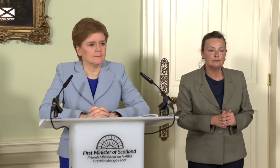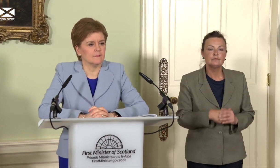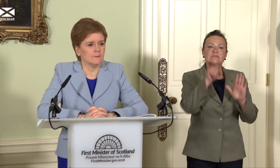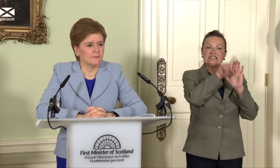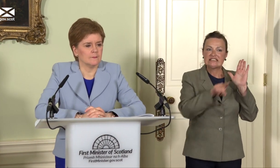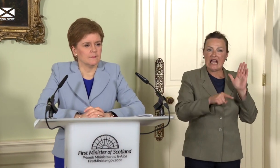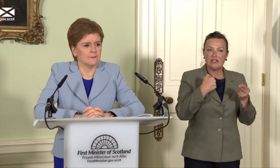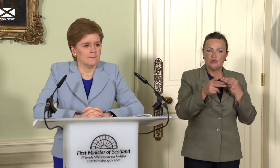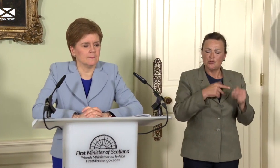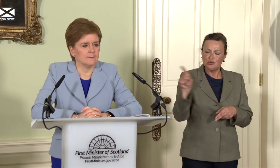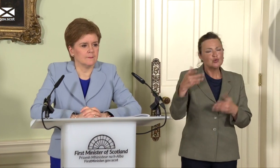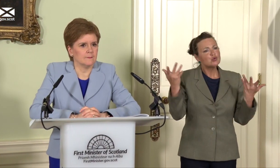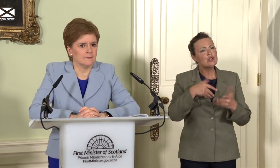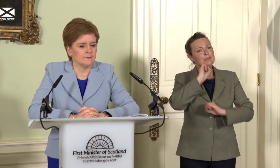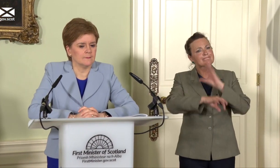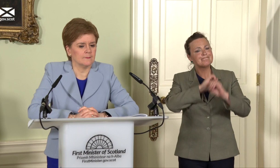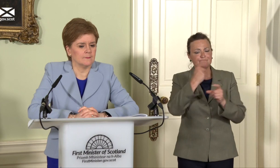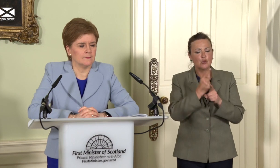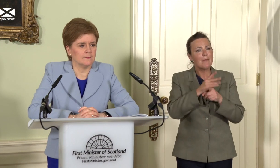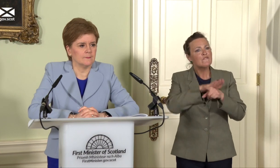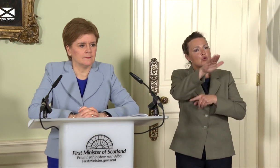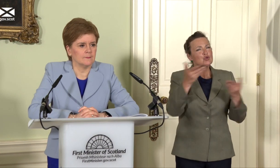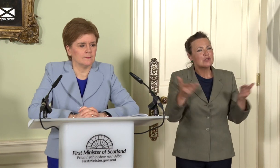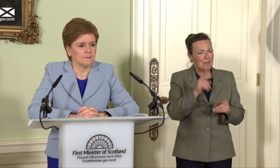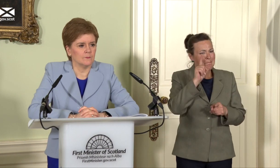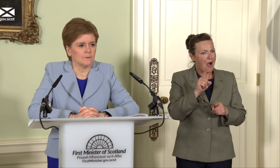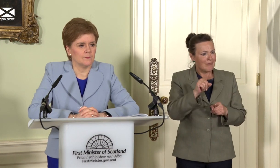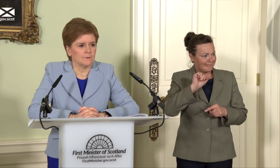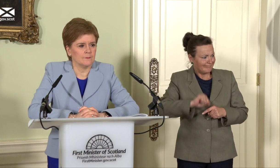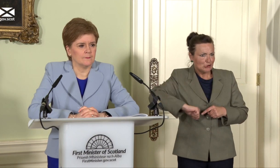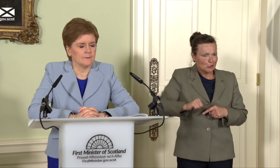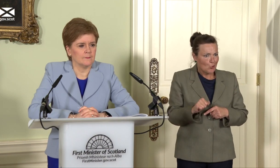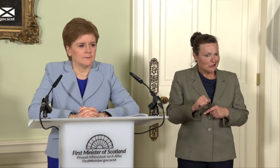future today, but currently, domestic issues over which the Scottish Government does have